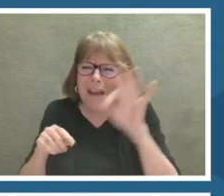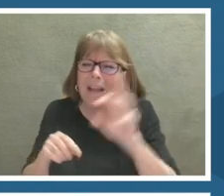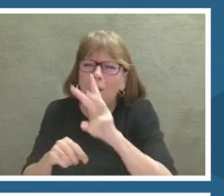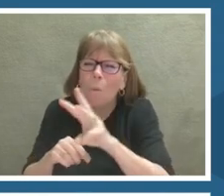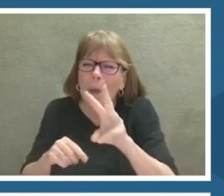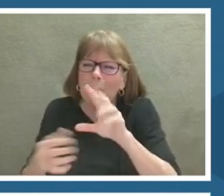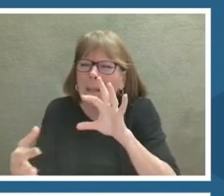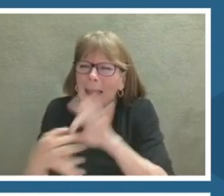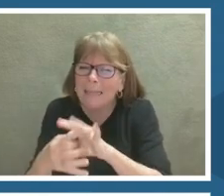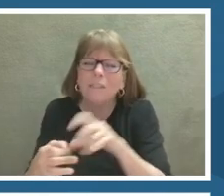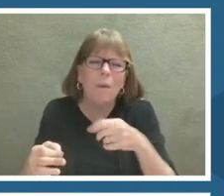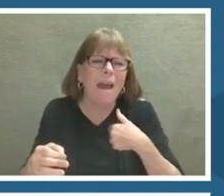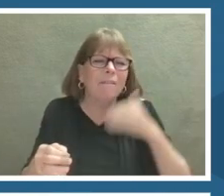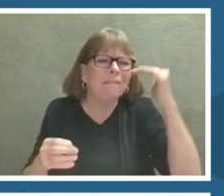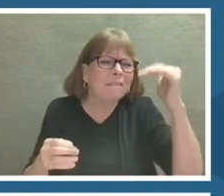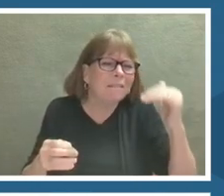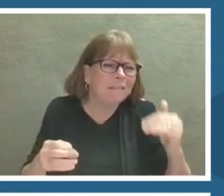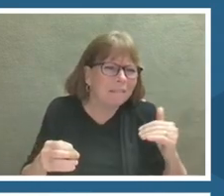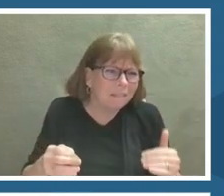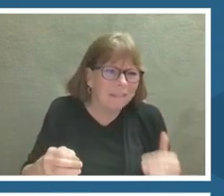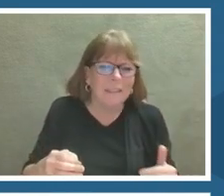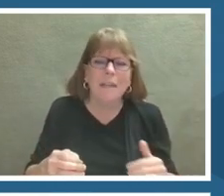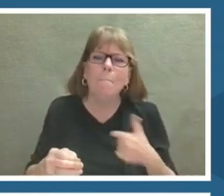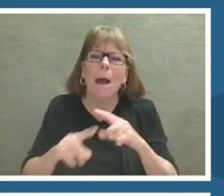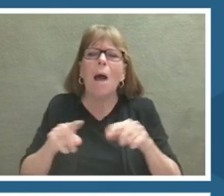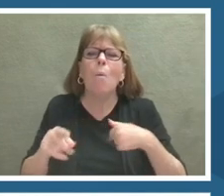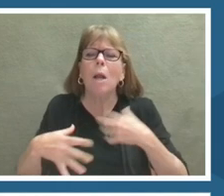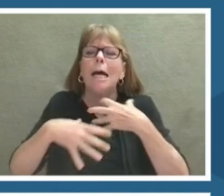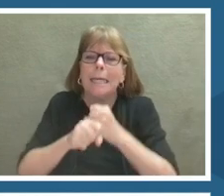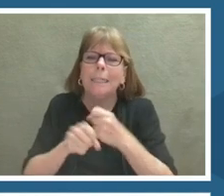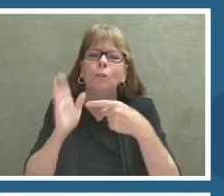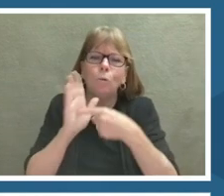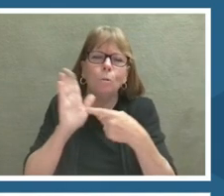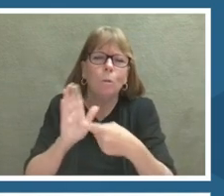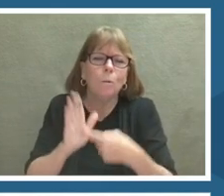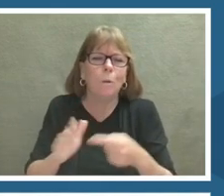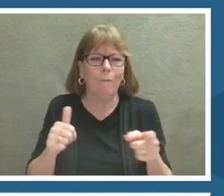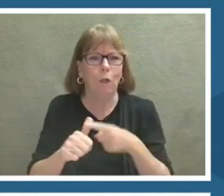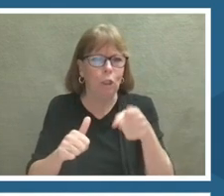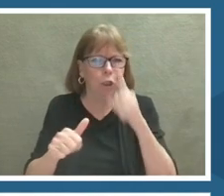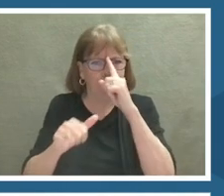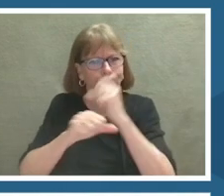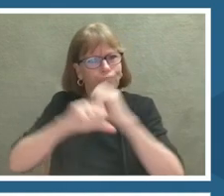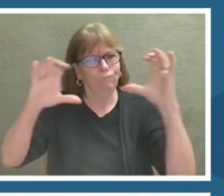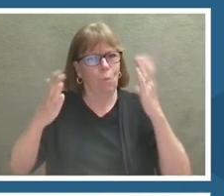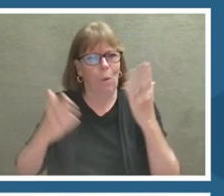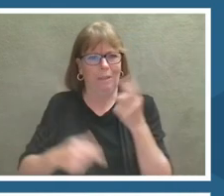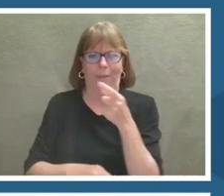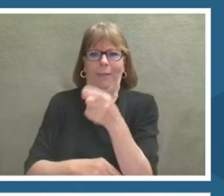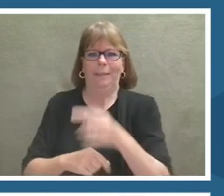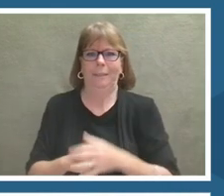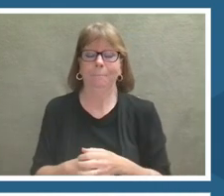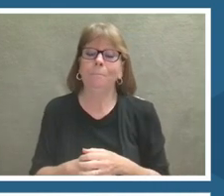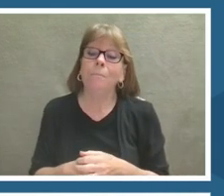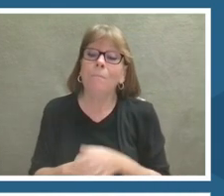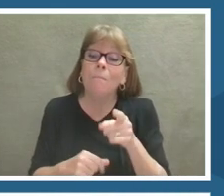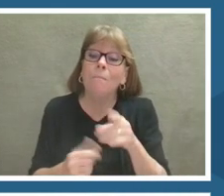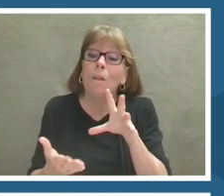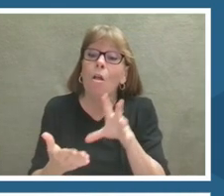I'm going to give you a preview of everything so we have a general idea. In this activity, there are going to be learning about the fundamentals of the electromagnetic